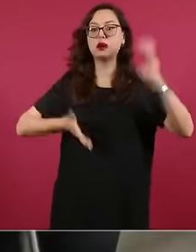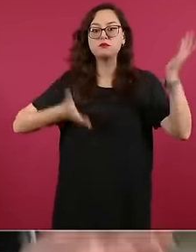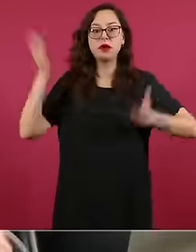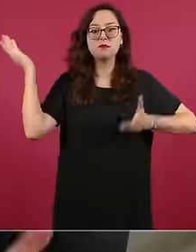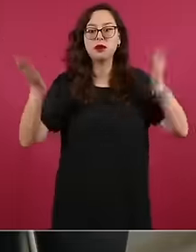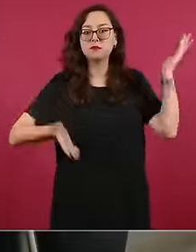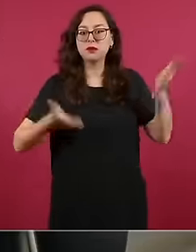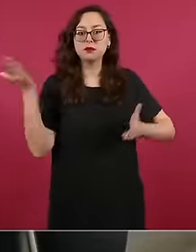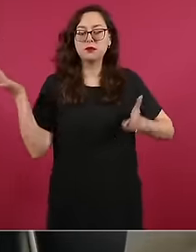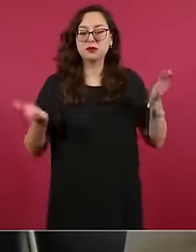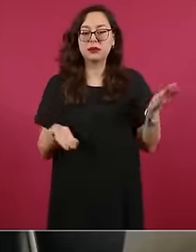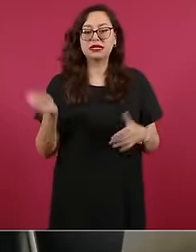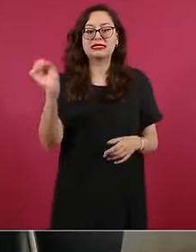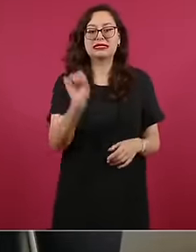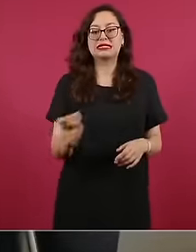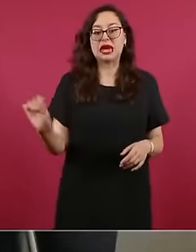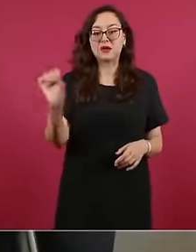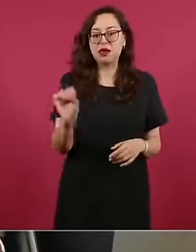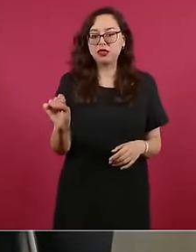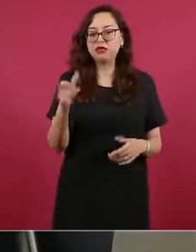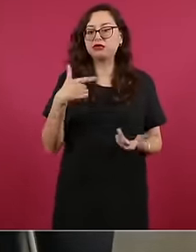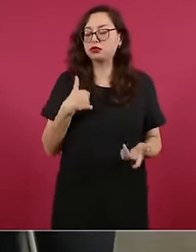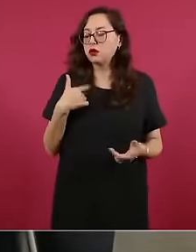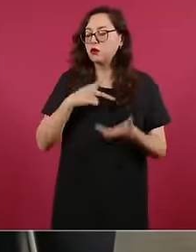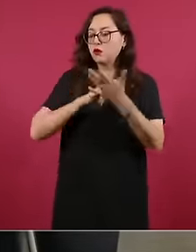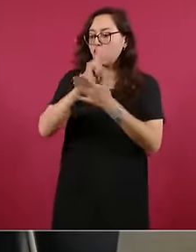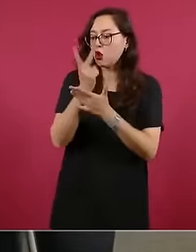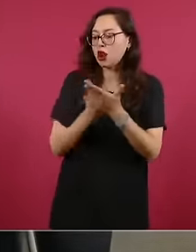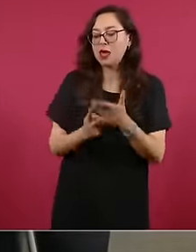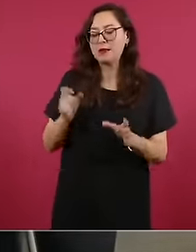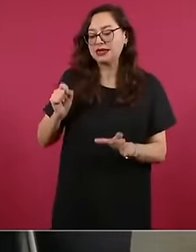there I also learned about the seedbed program, these girls